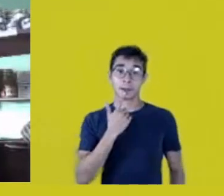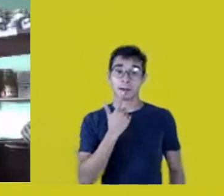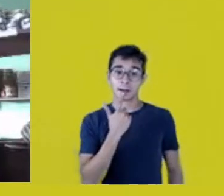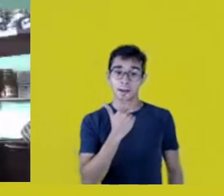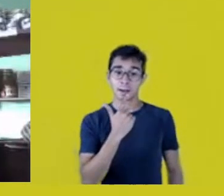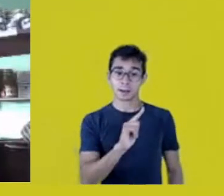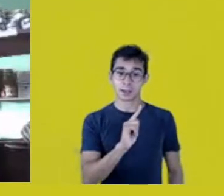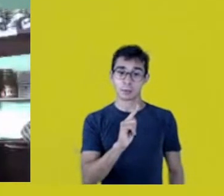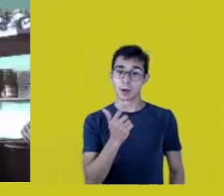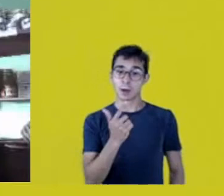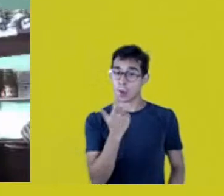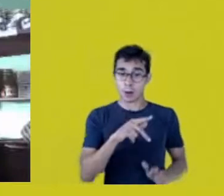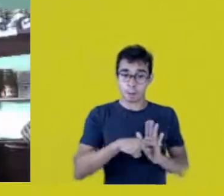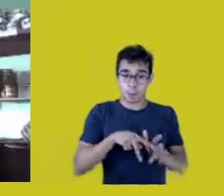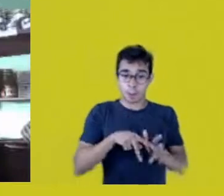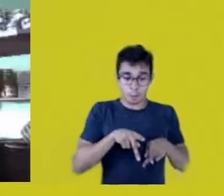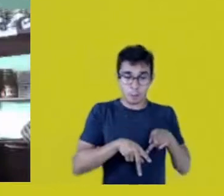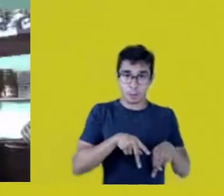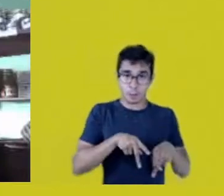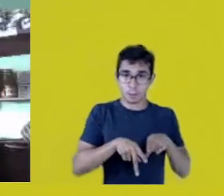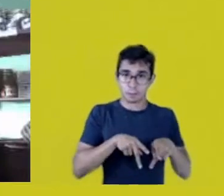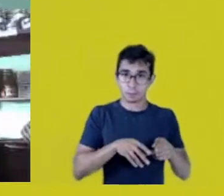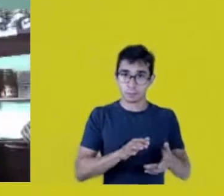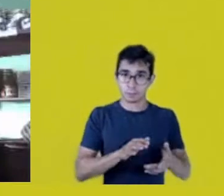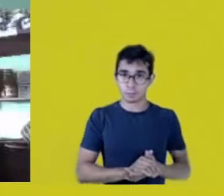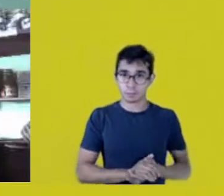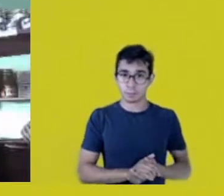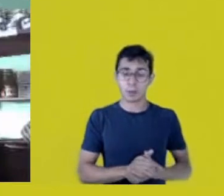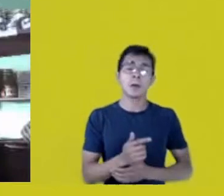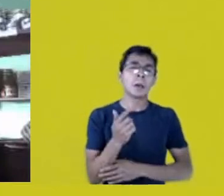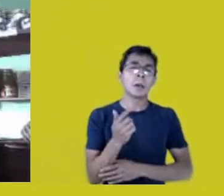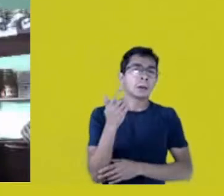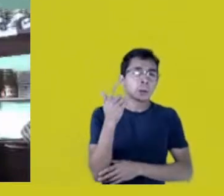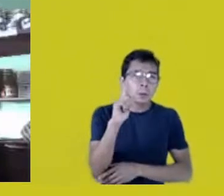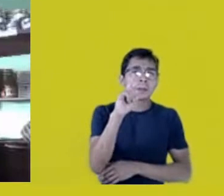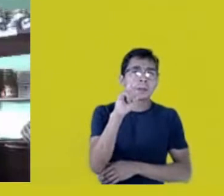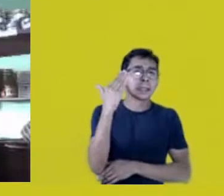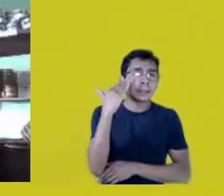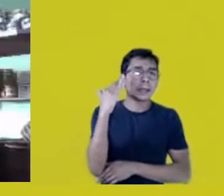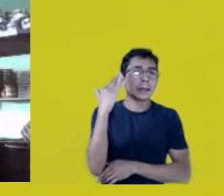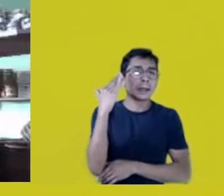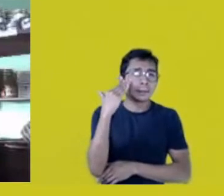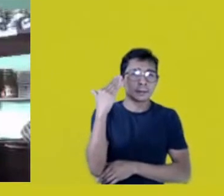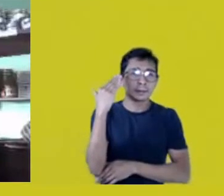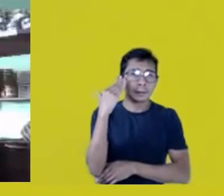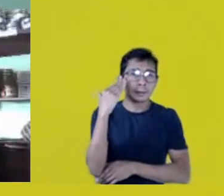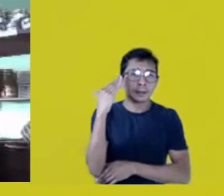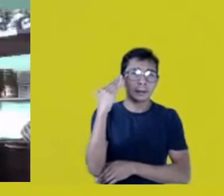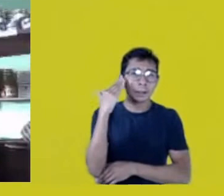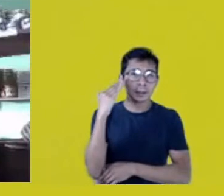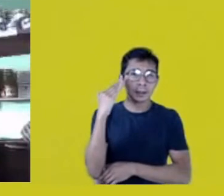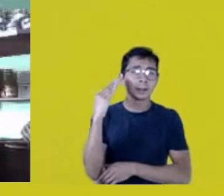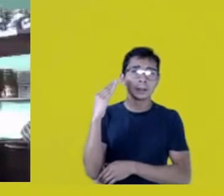so I try to translate my research